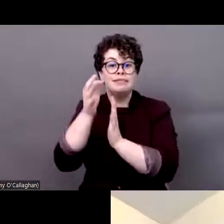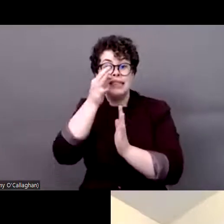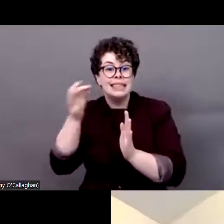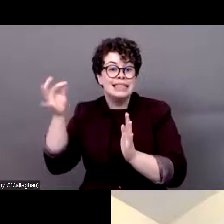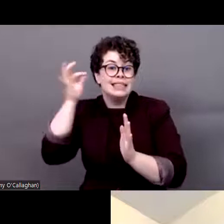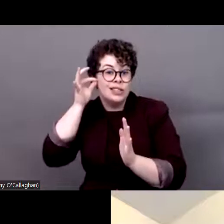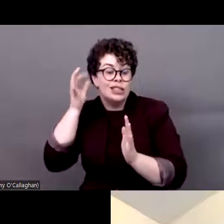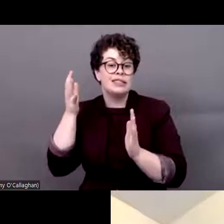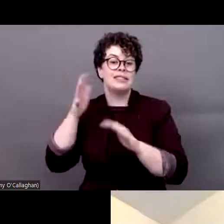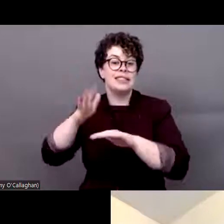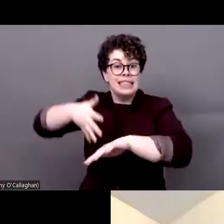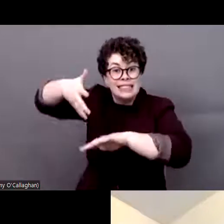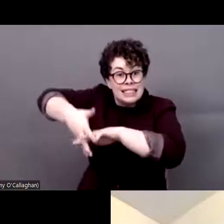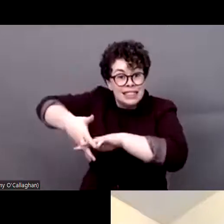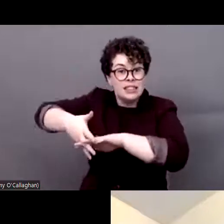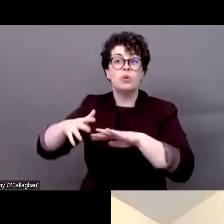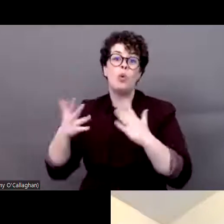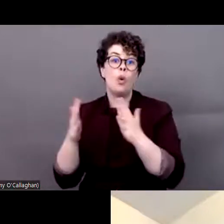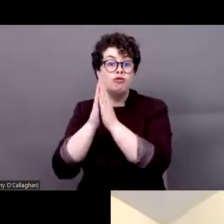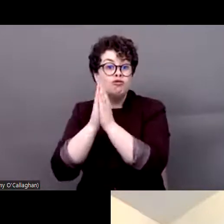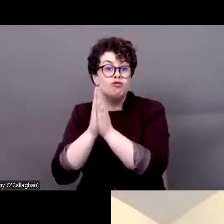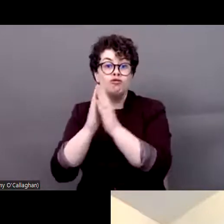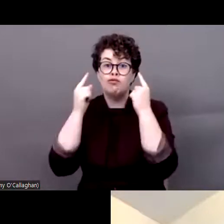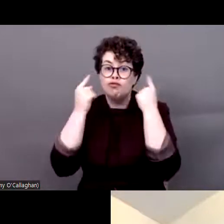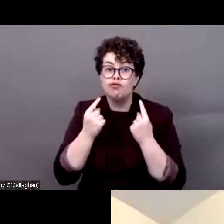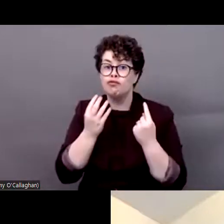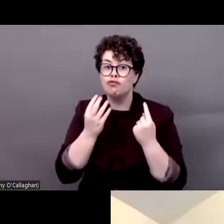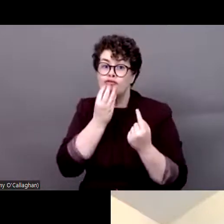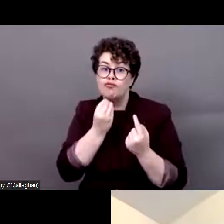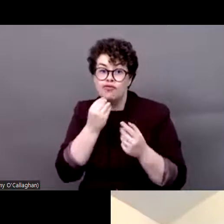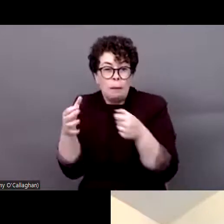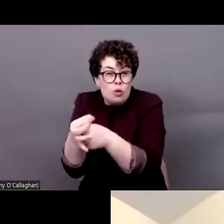communities, linguistic and religious